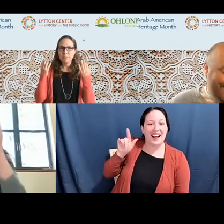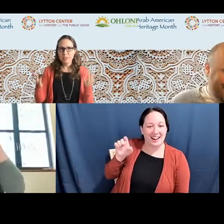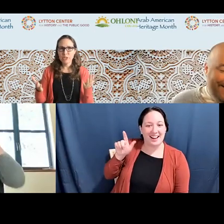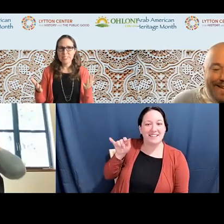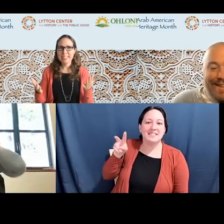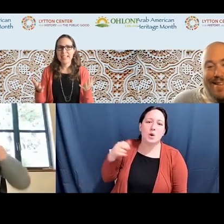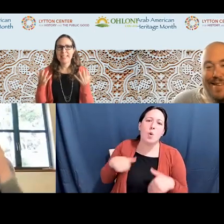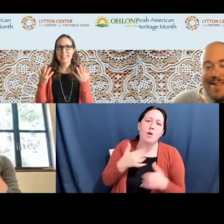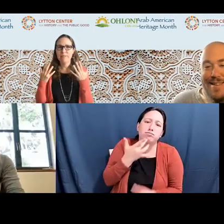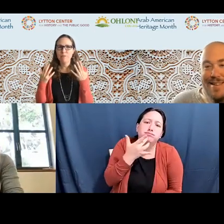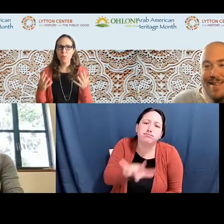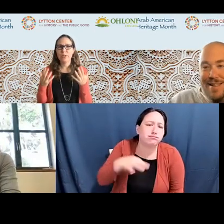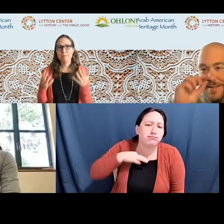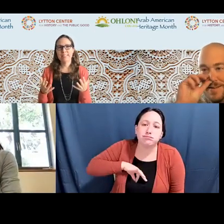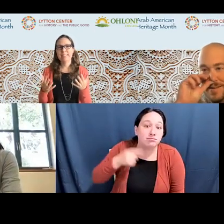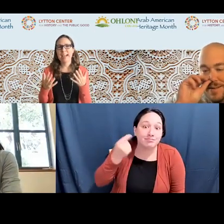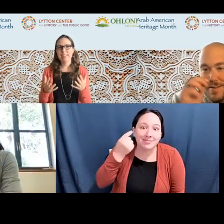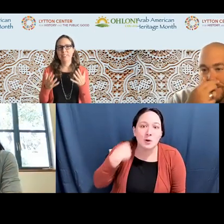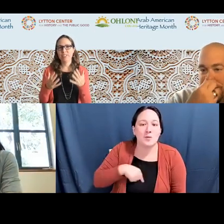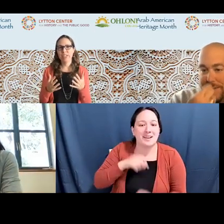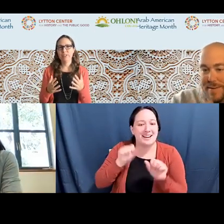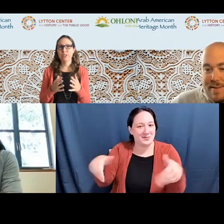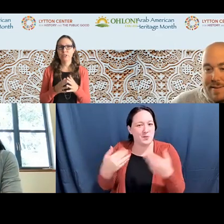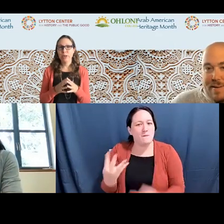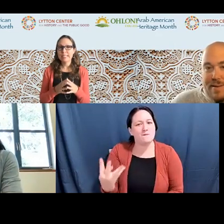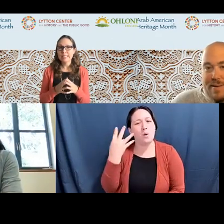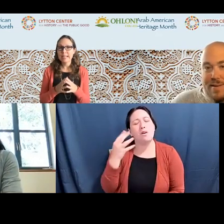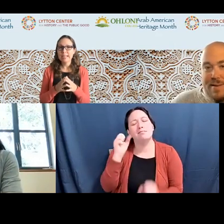Heather McCarty: of introducing the four amazing activist- educators that are joining us today.